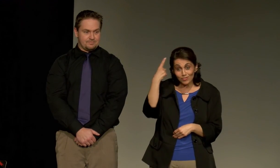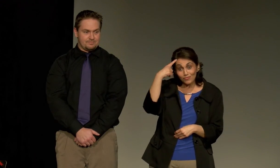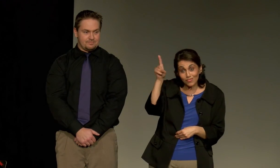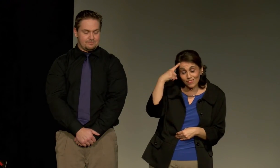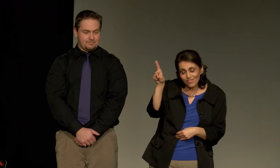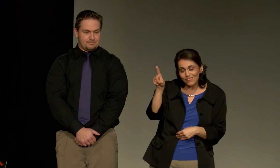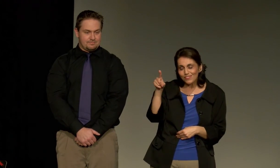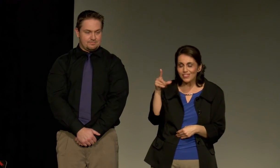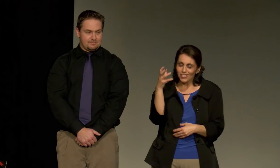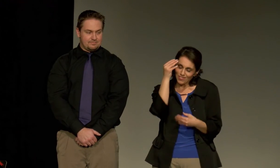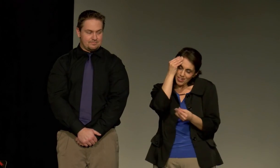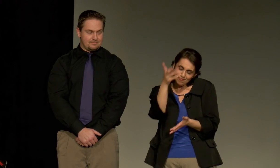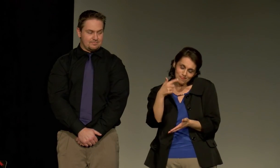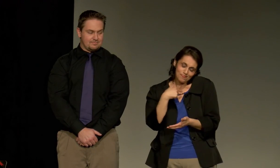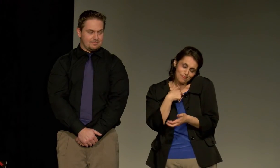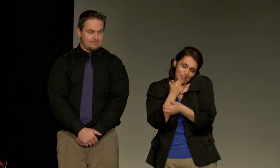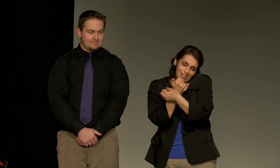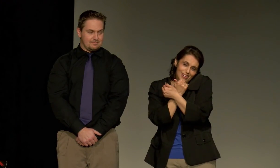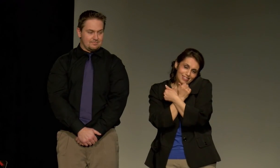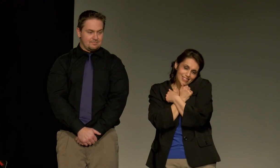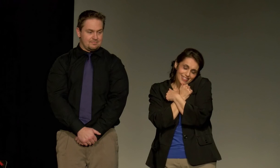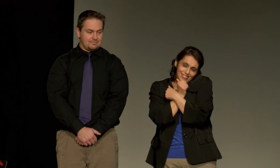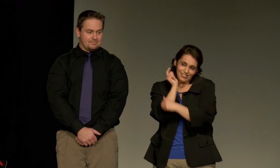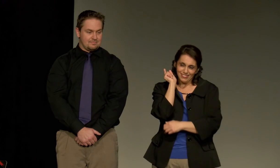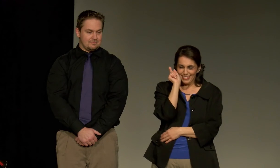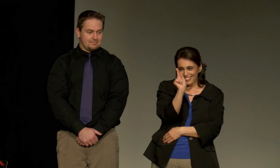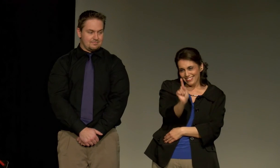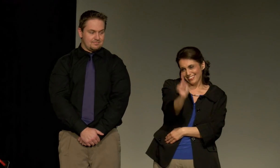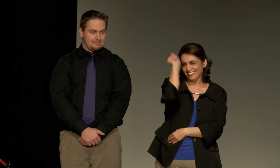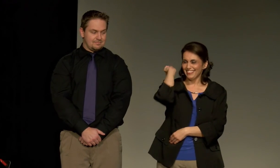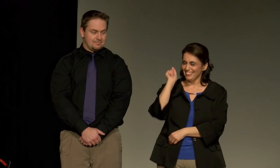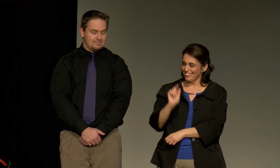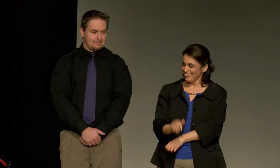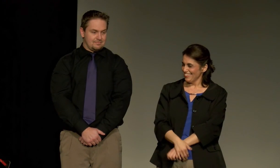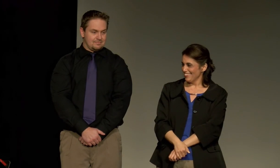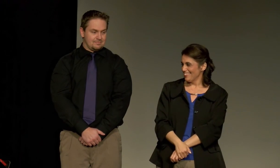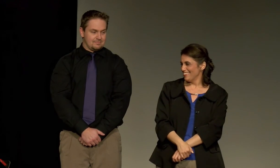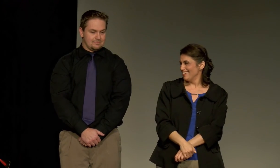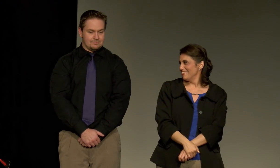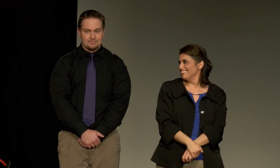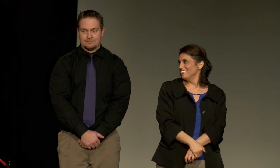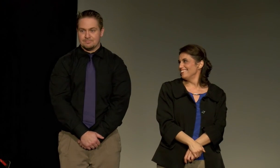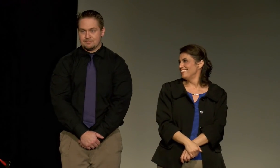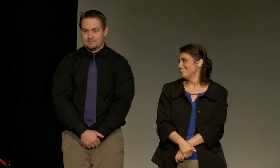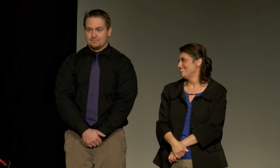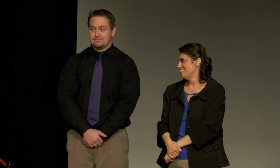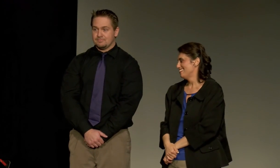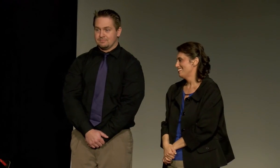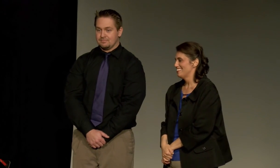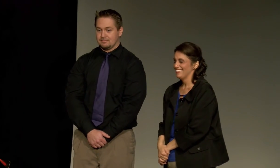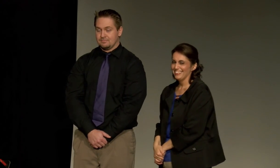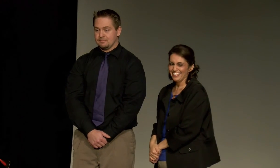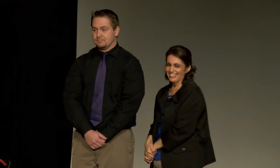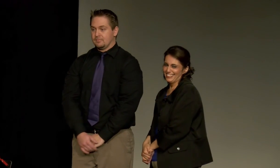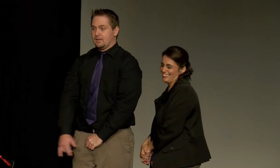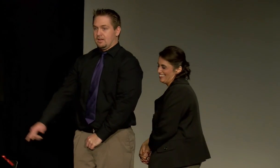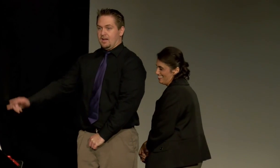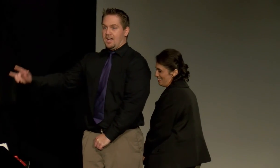Hi, sweetie, I'm just calling to tell you how much I love you . And it sounds like.